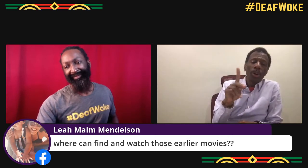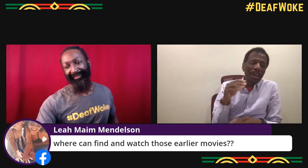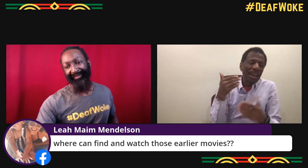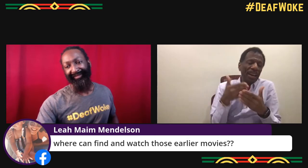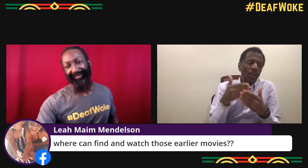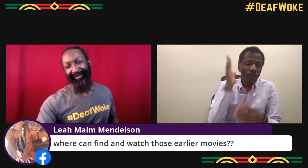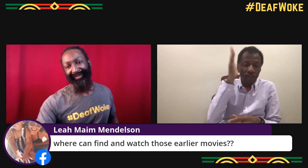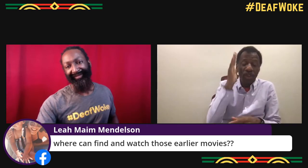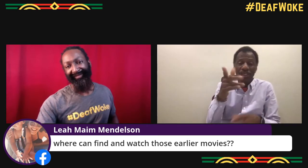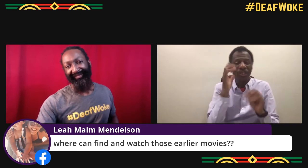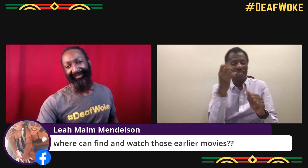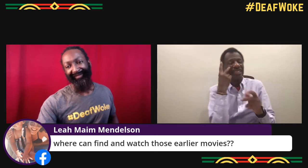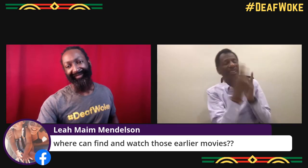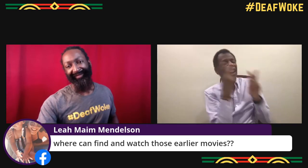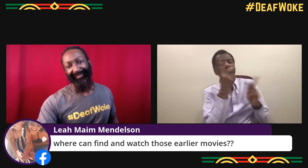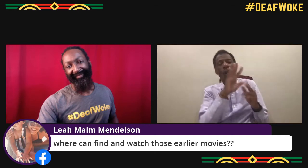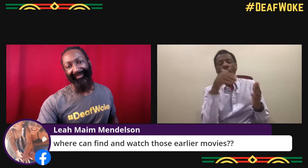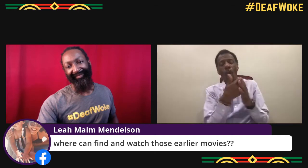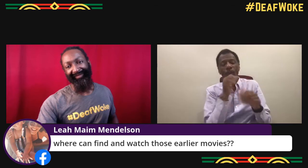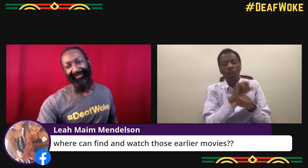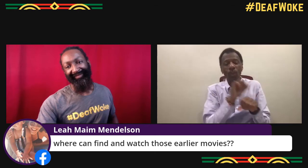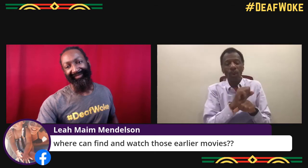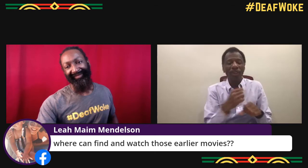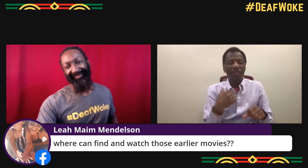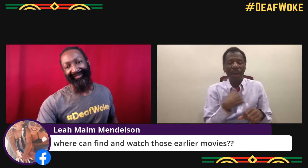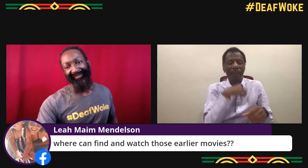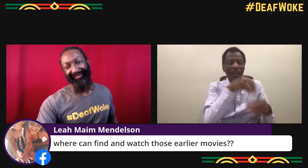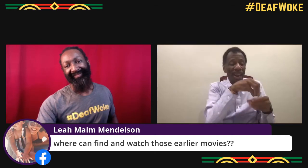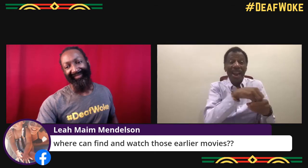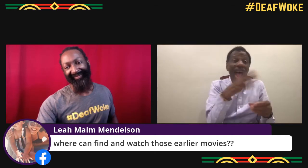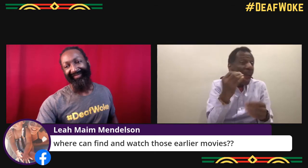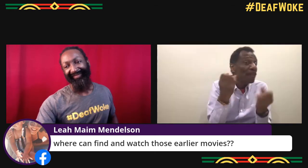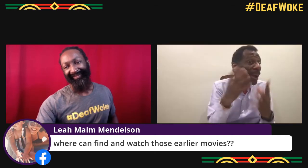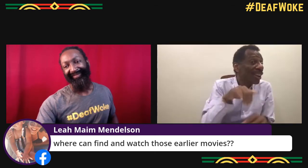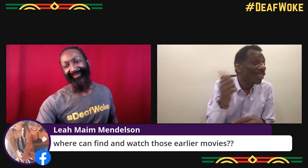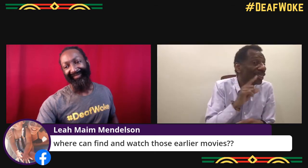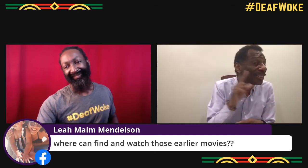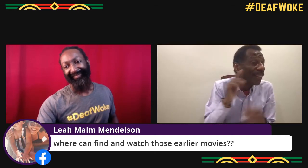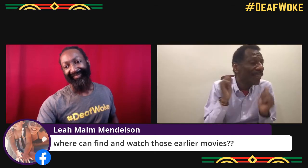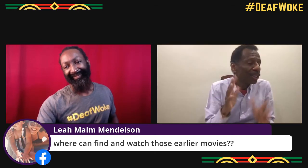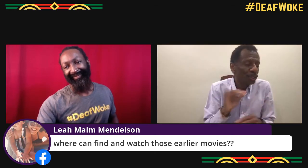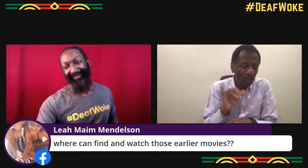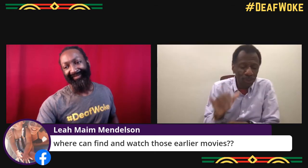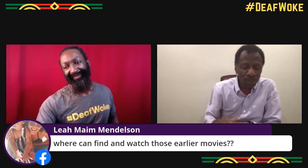Well, so what I'm trying to do is kind of collect everything that I was on and put it in one location